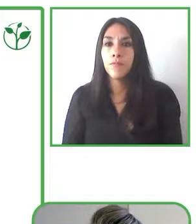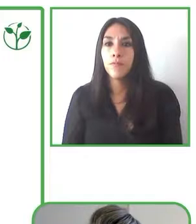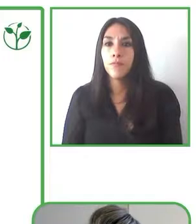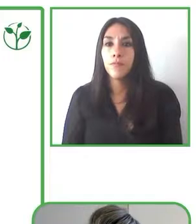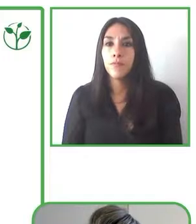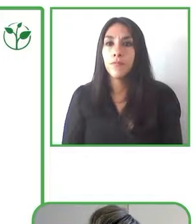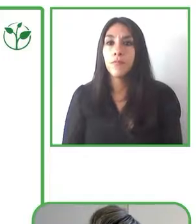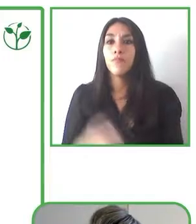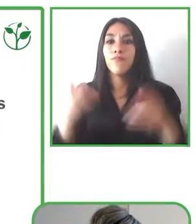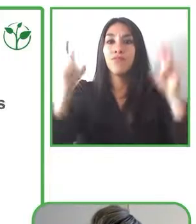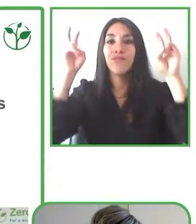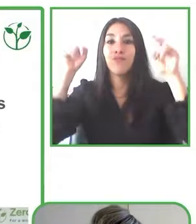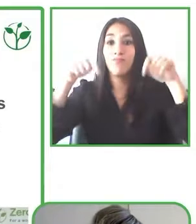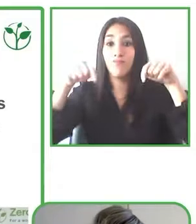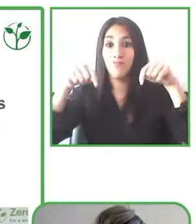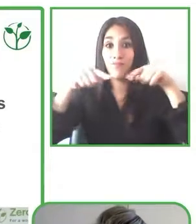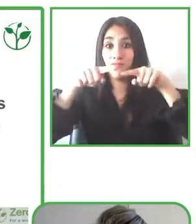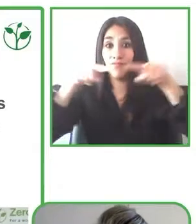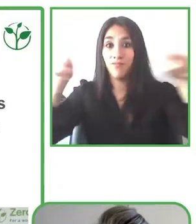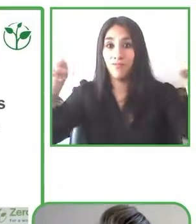of its spaces and Donations.